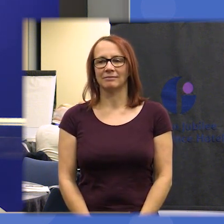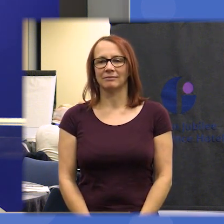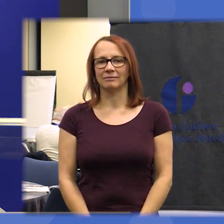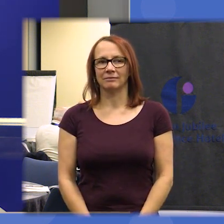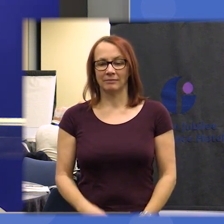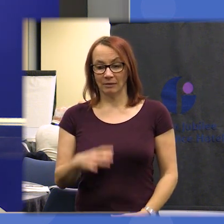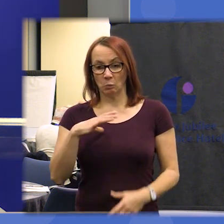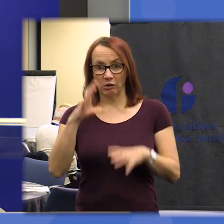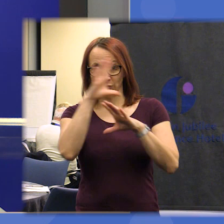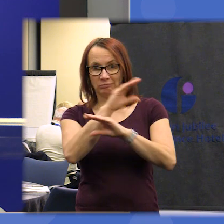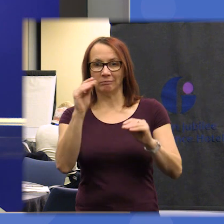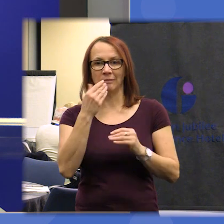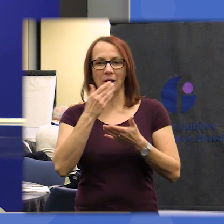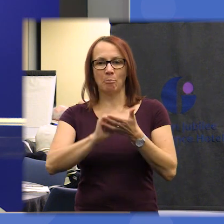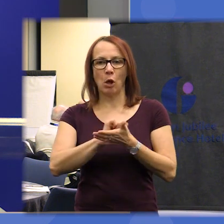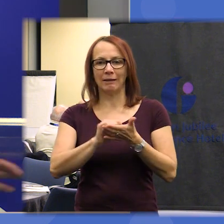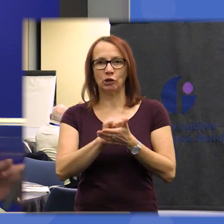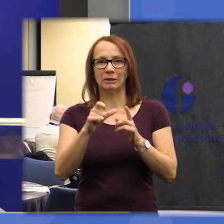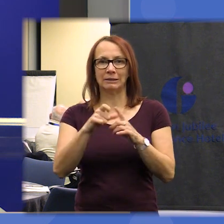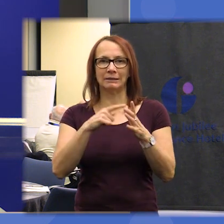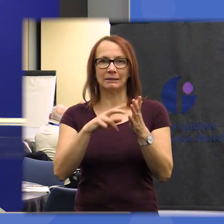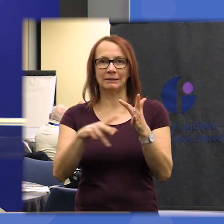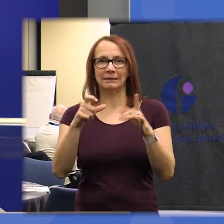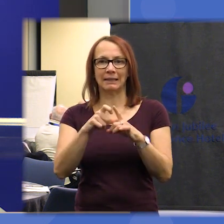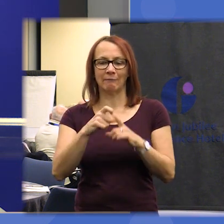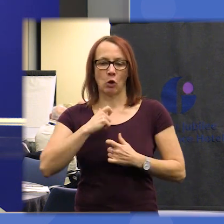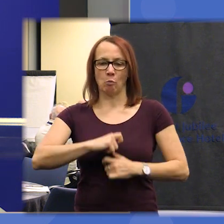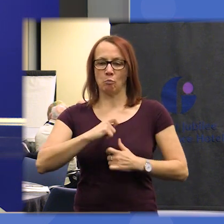apologies to you from David for personal reasons he's not able to be here with us